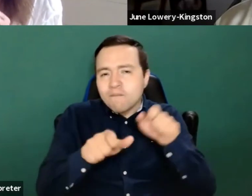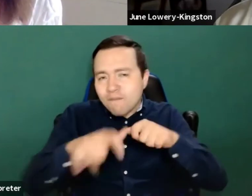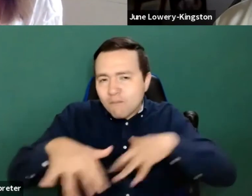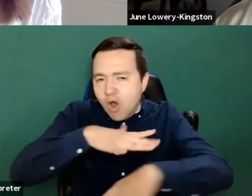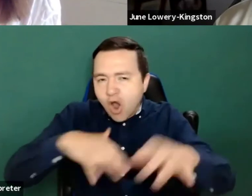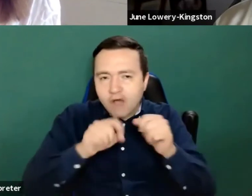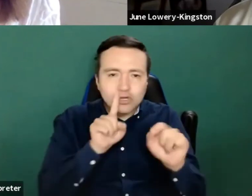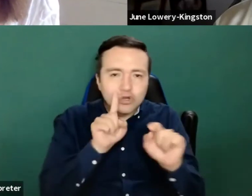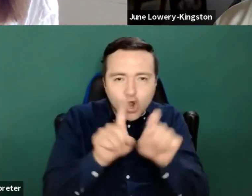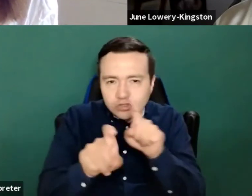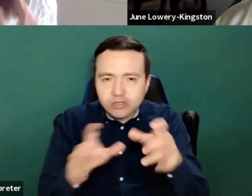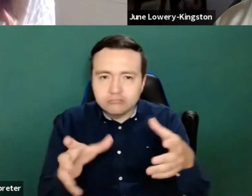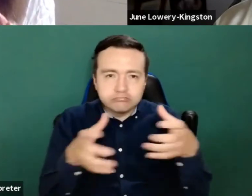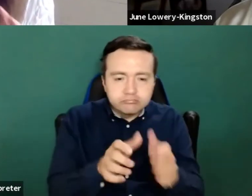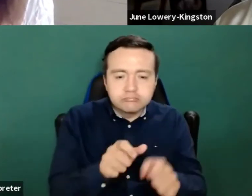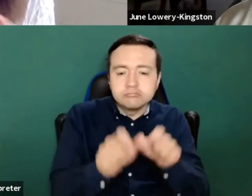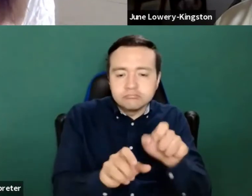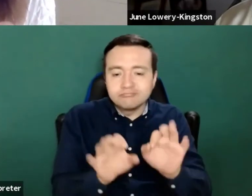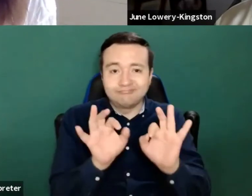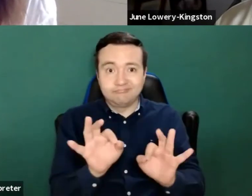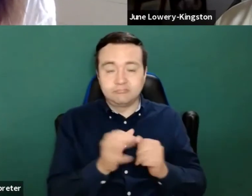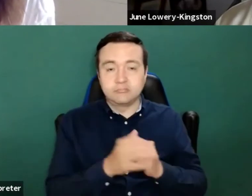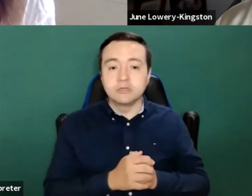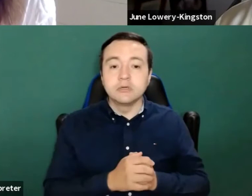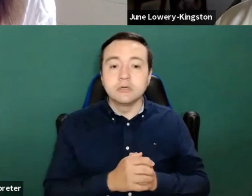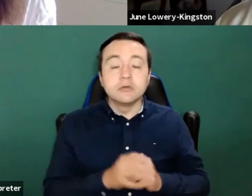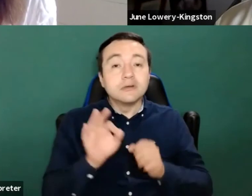open evidence and Finca has an assignment to support the commission in this study so